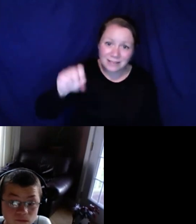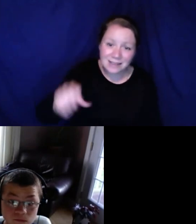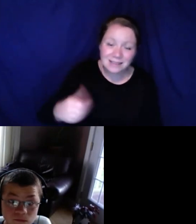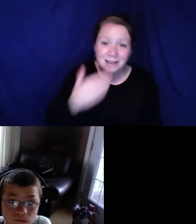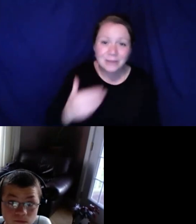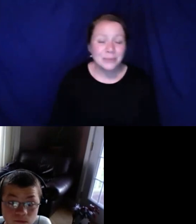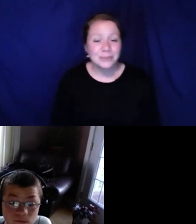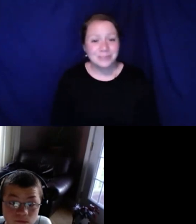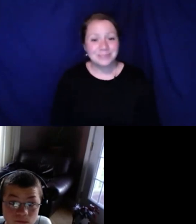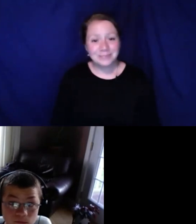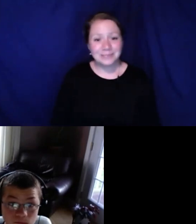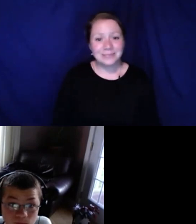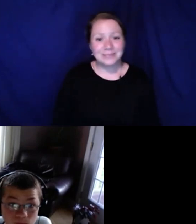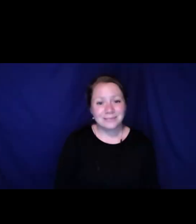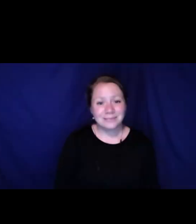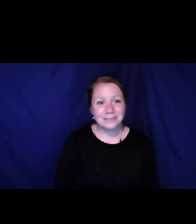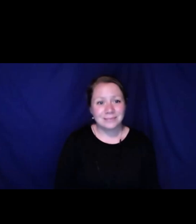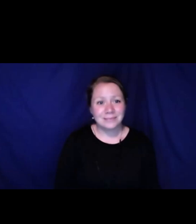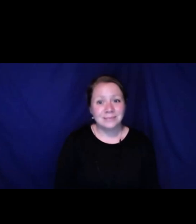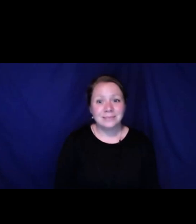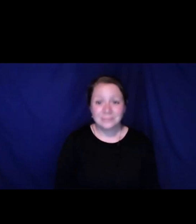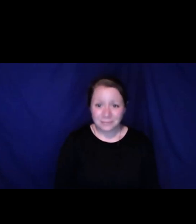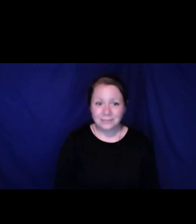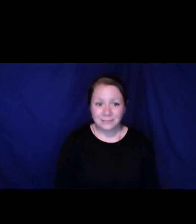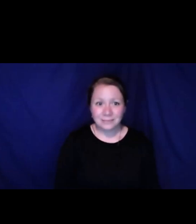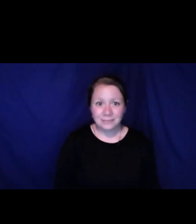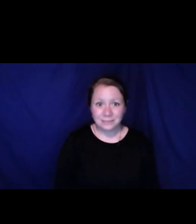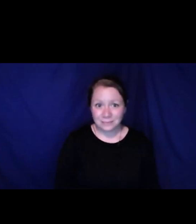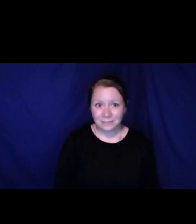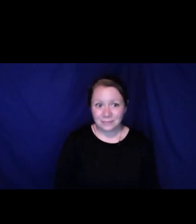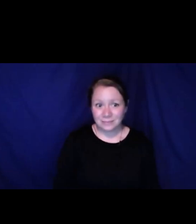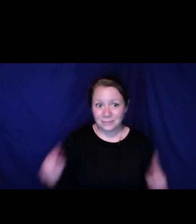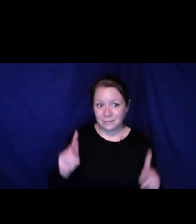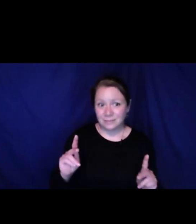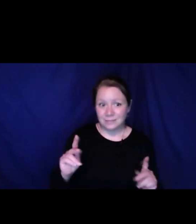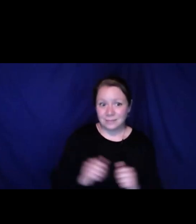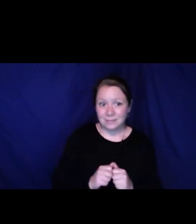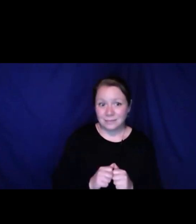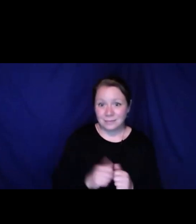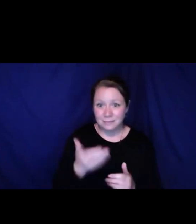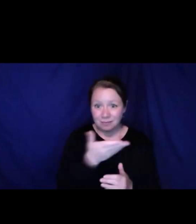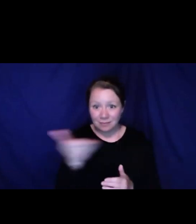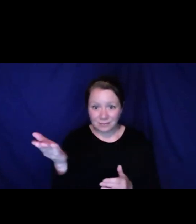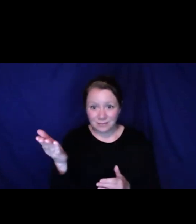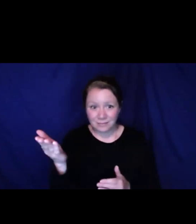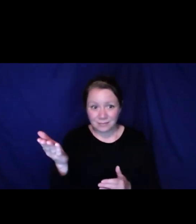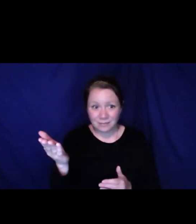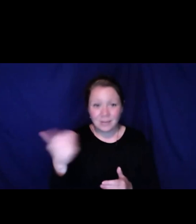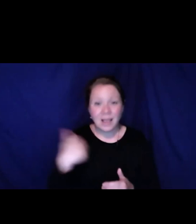sharing that. It is a learning process for some of us. Yeah, thank you.